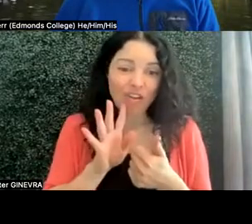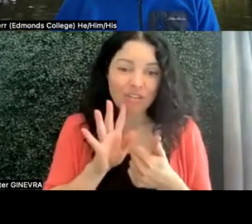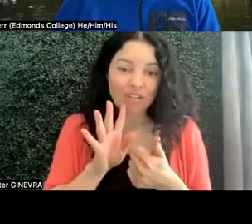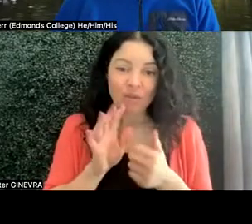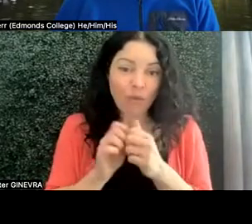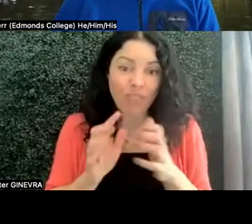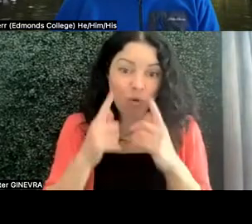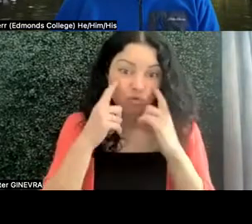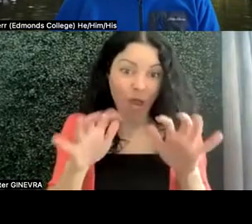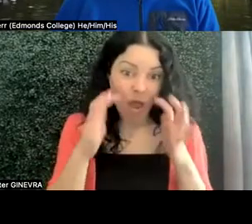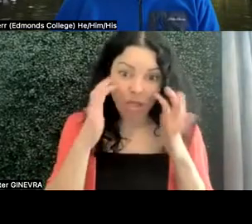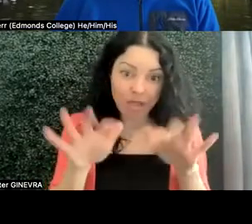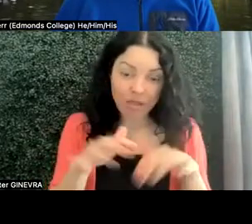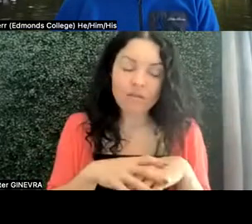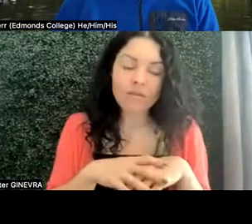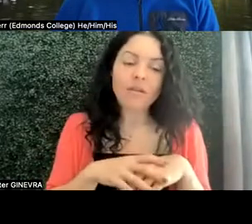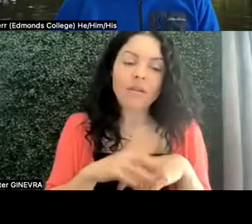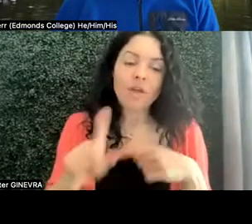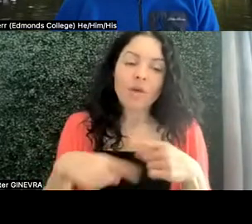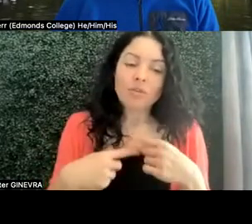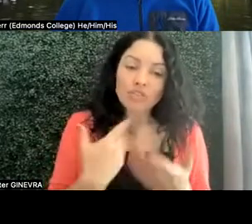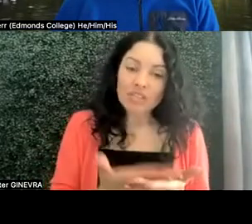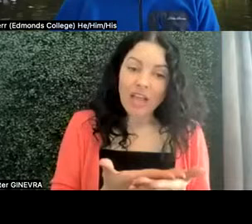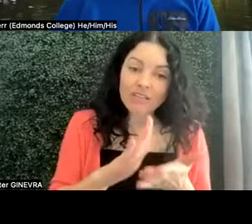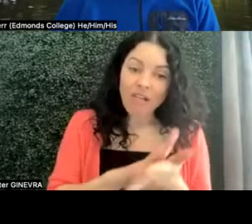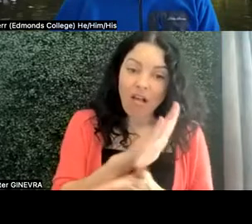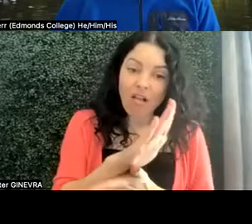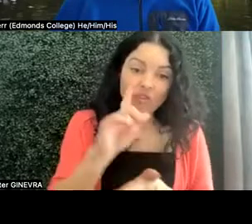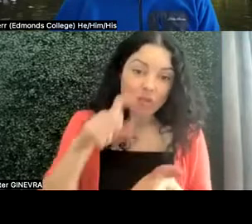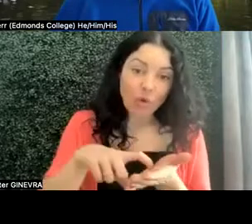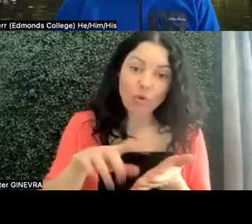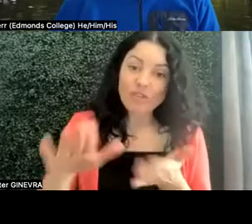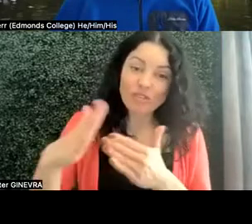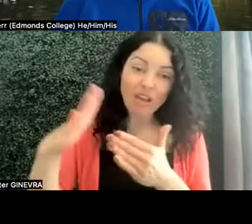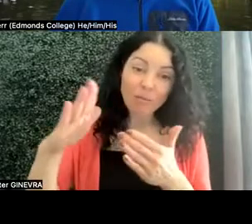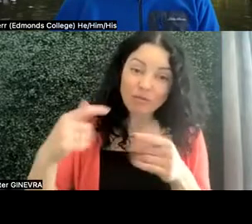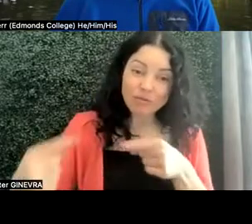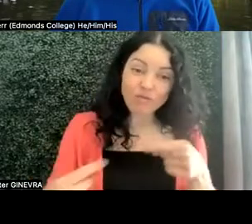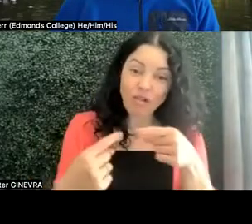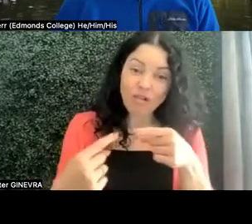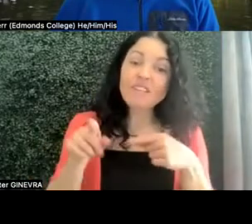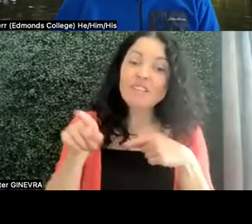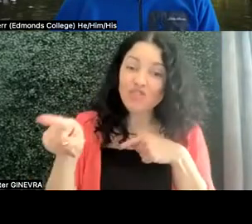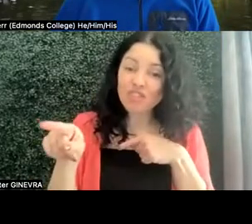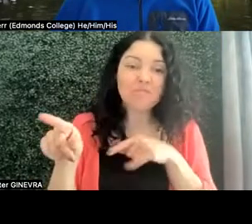And when she got to college, what we noticed her big struggle was that she, like everybody else,